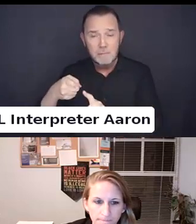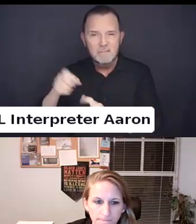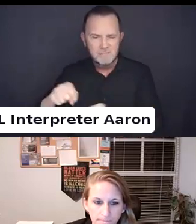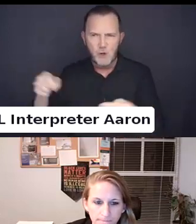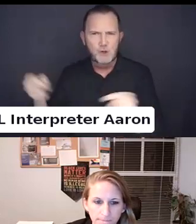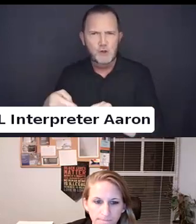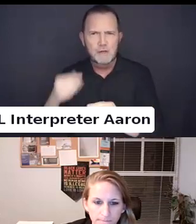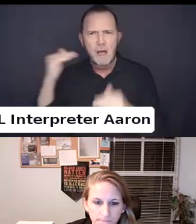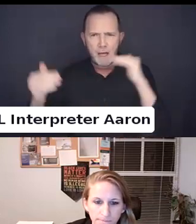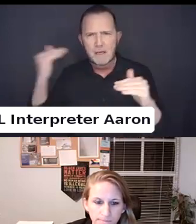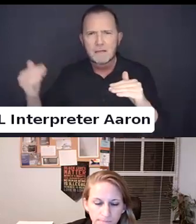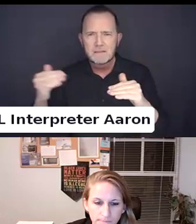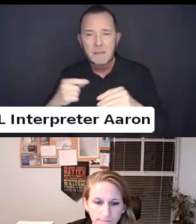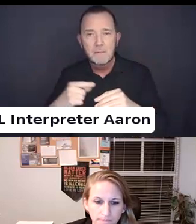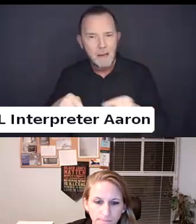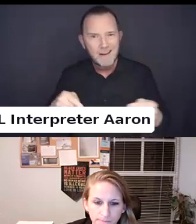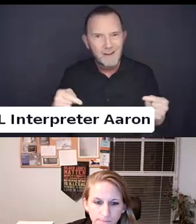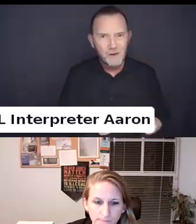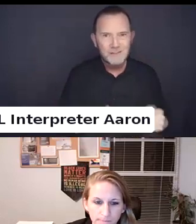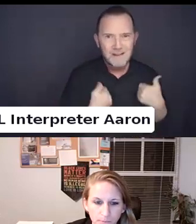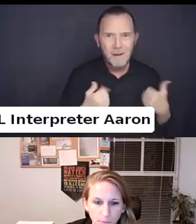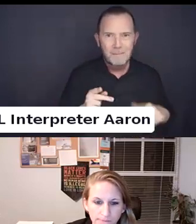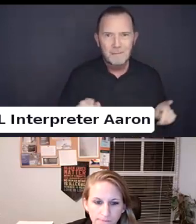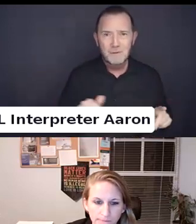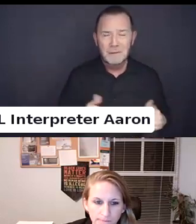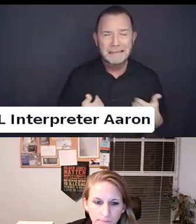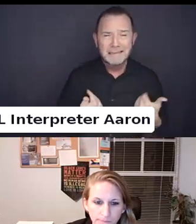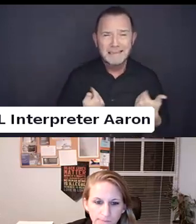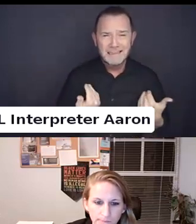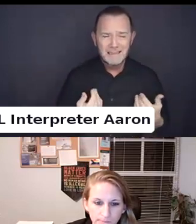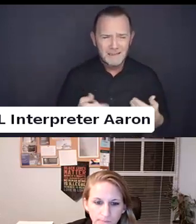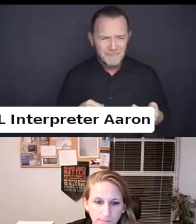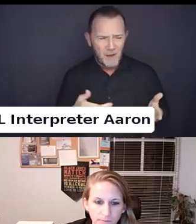It is starting to impact people at a very young age when they are already disenfranchised.